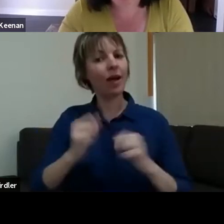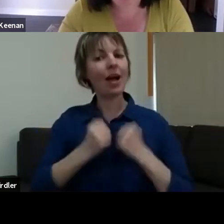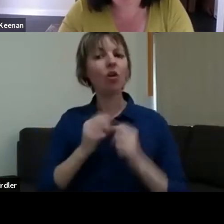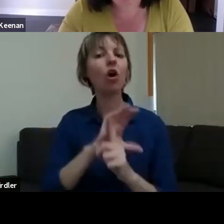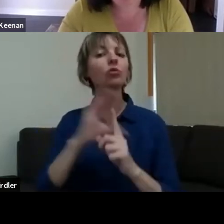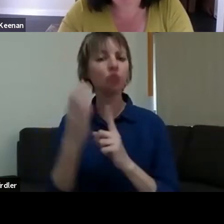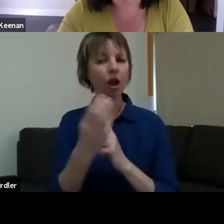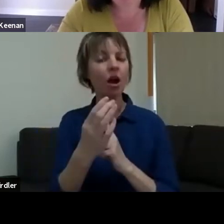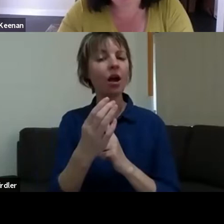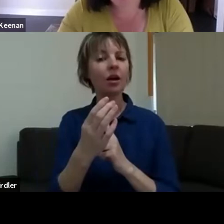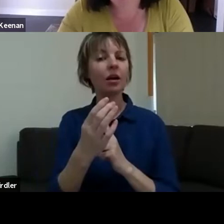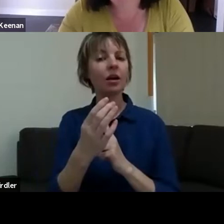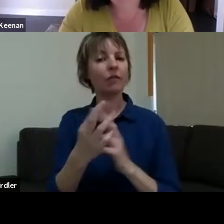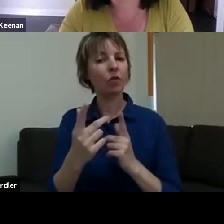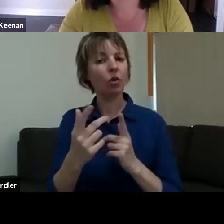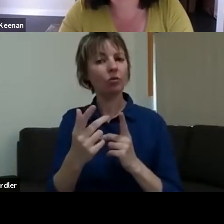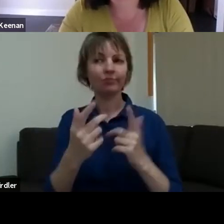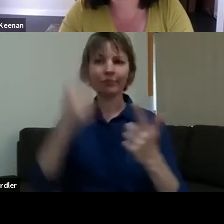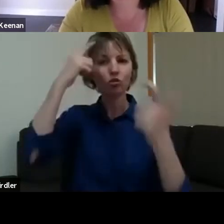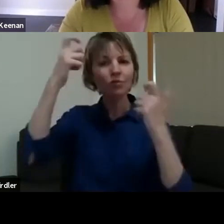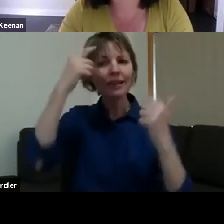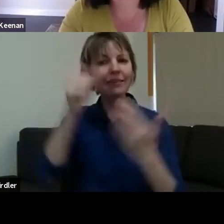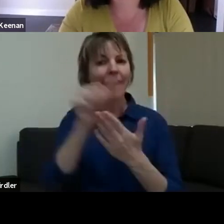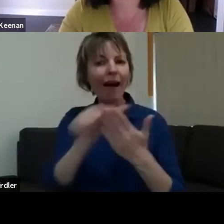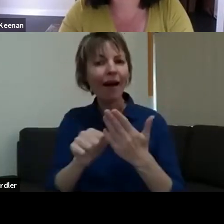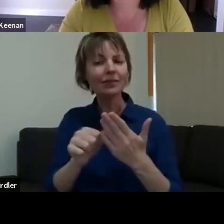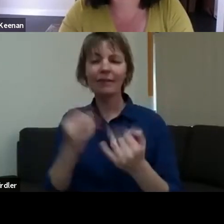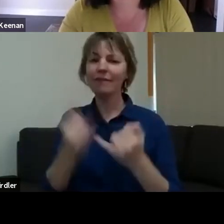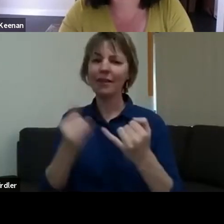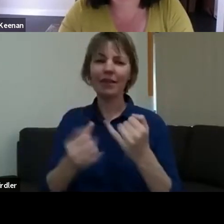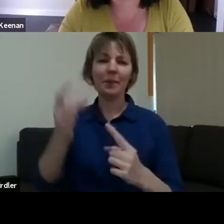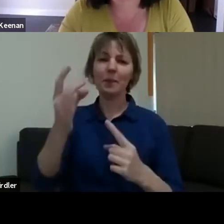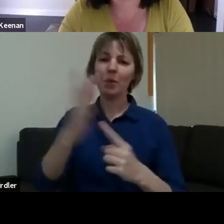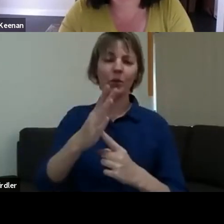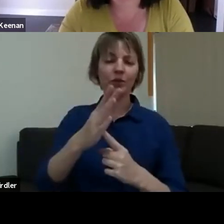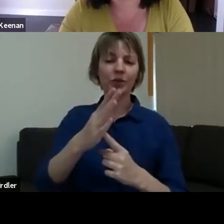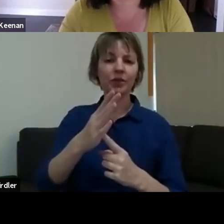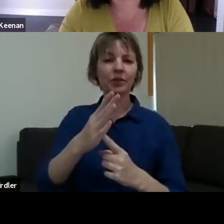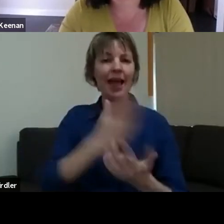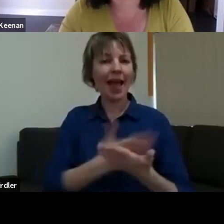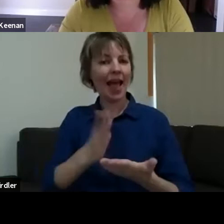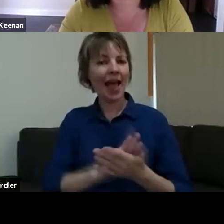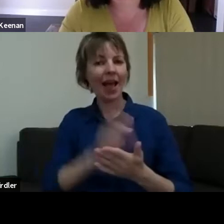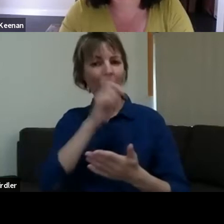creative arts. And it's important to the way people then find a route for